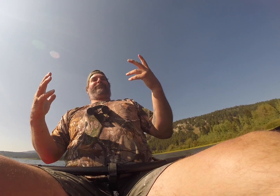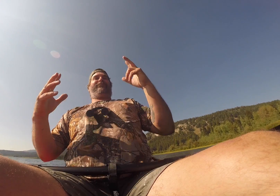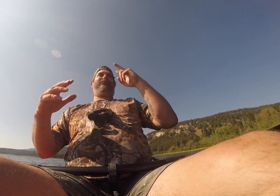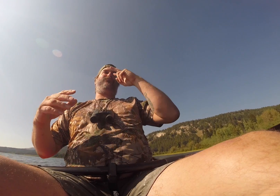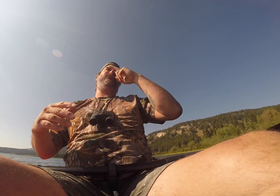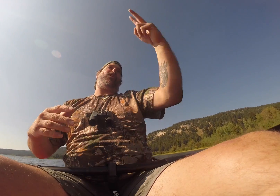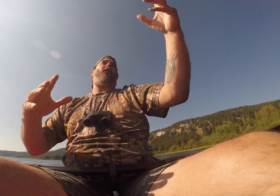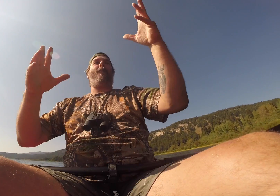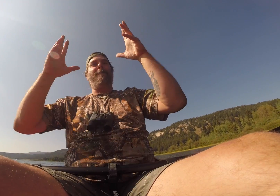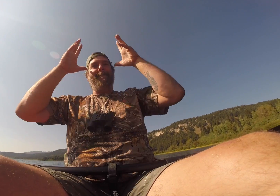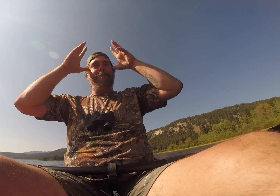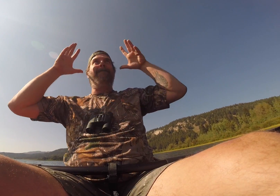WHY saw Moose